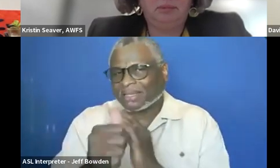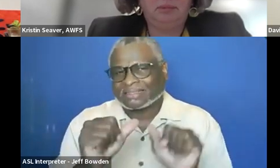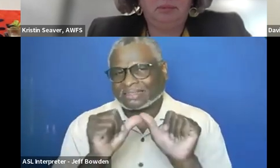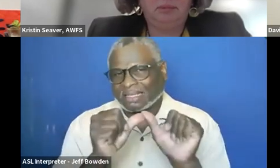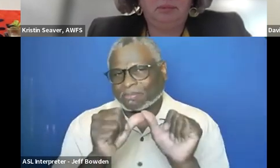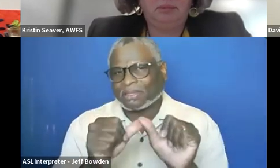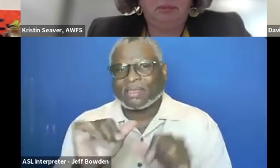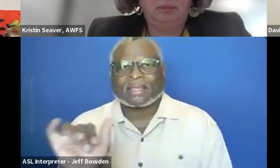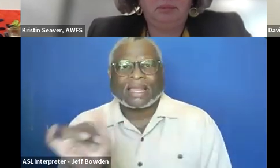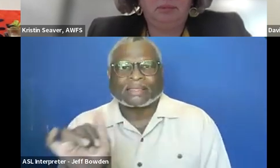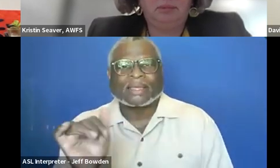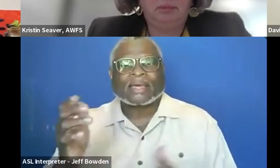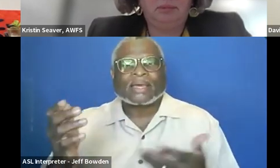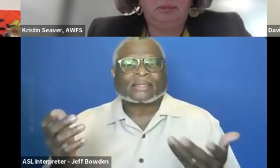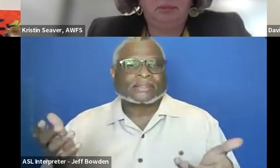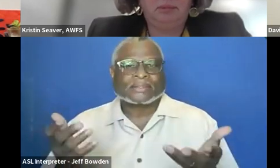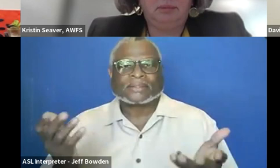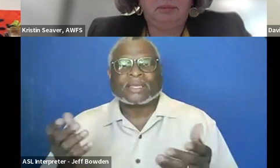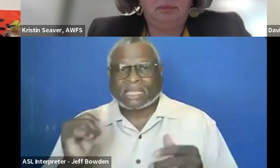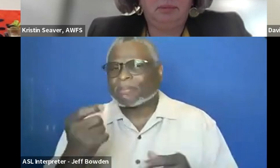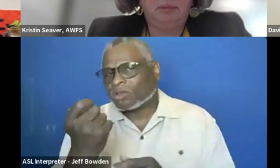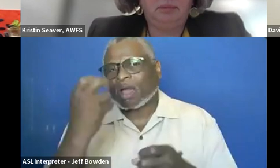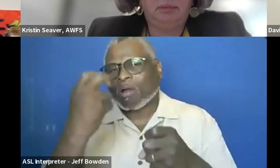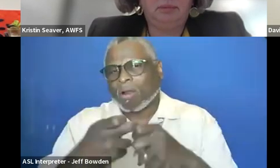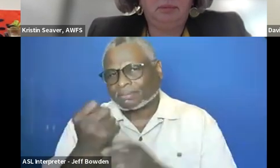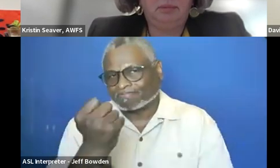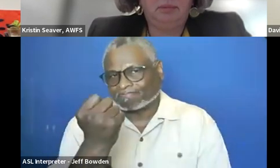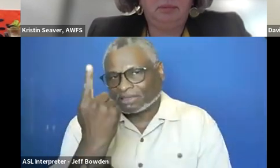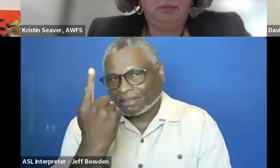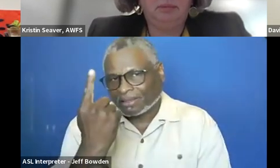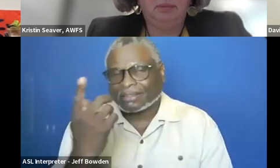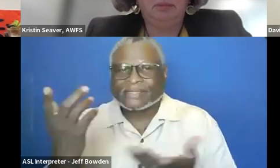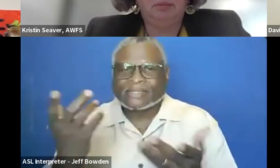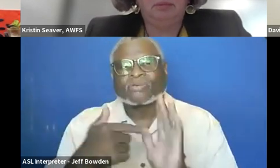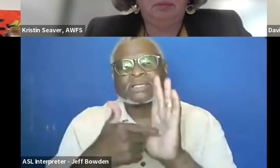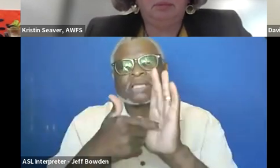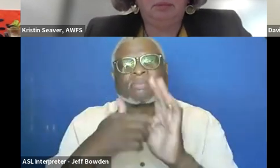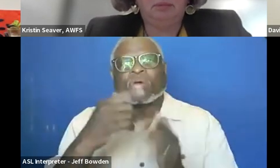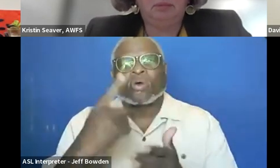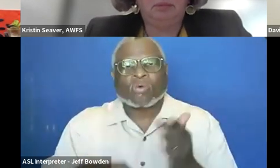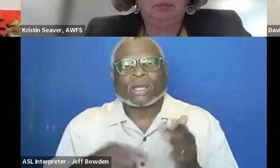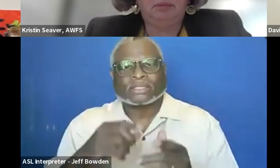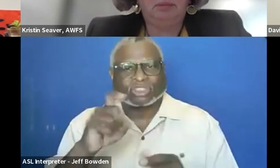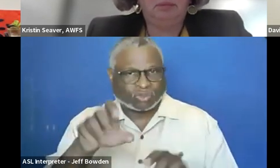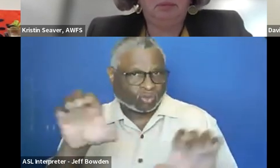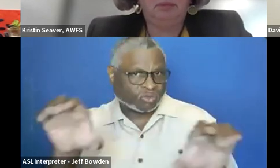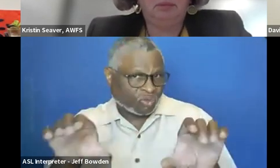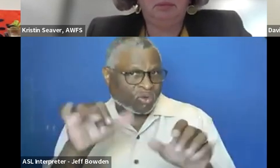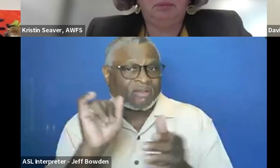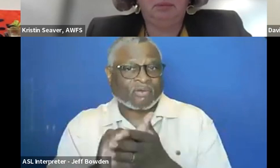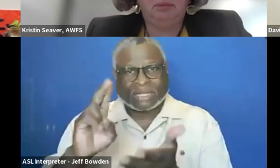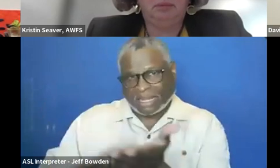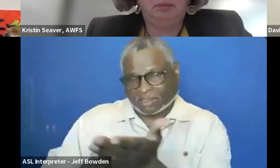it can be a little bit hard to understand what you should do for particular contracts.